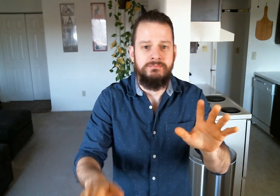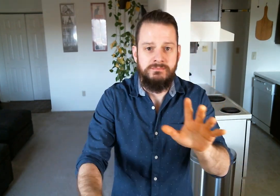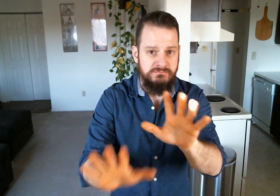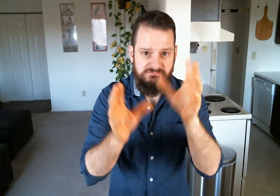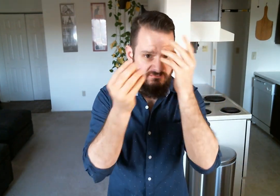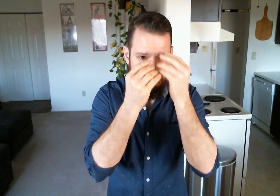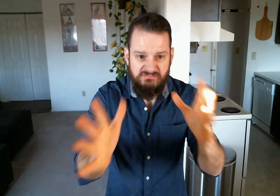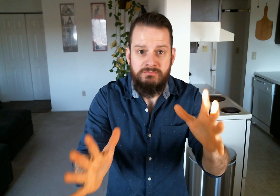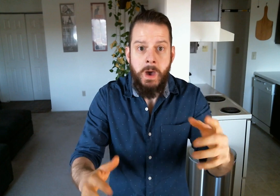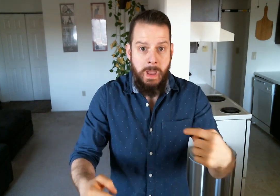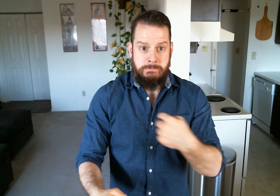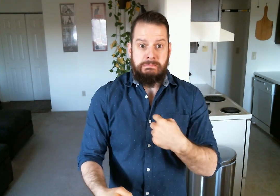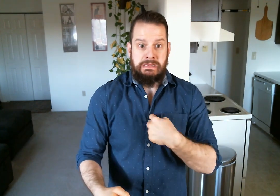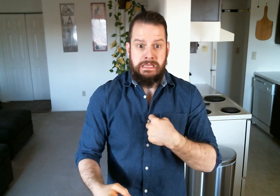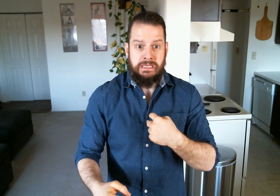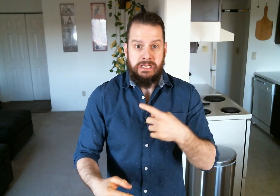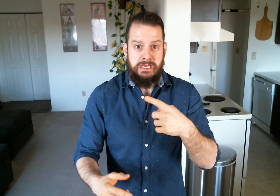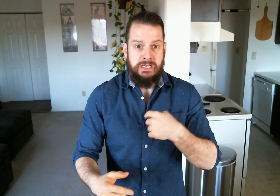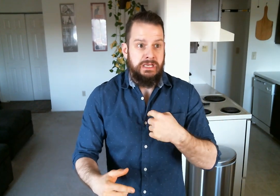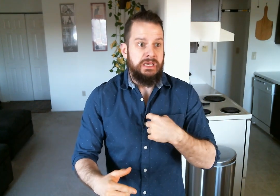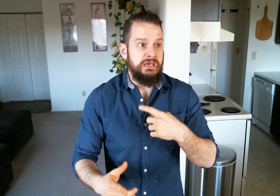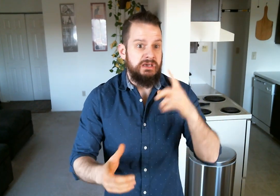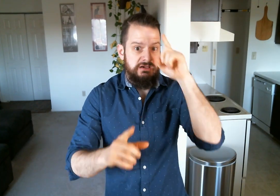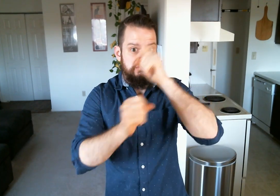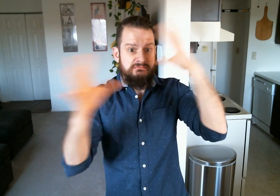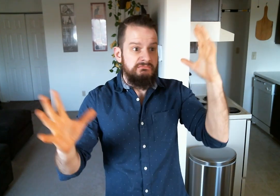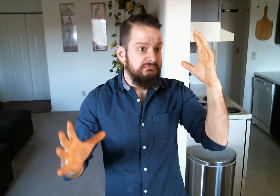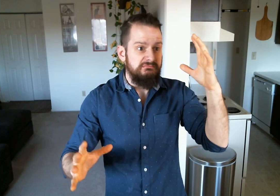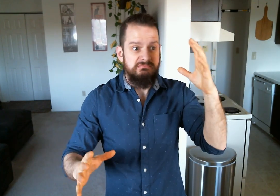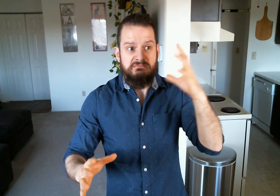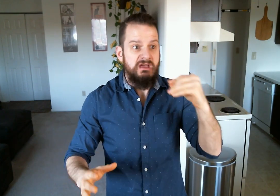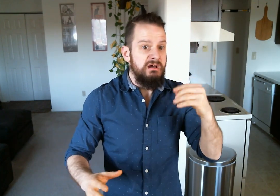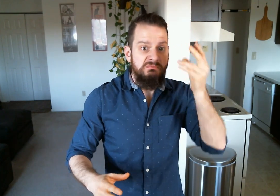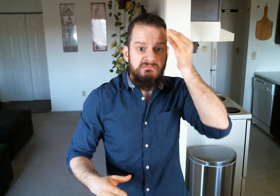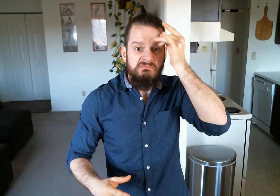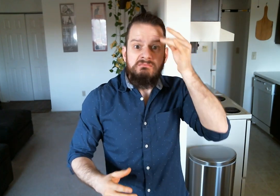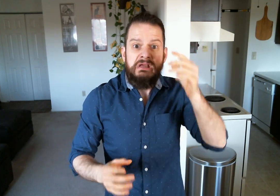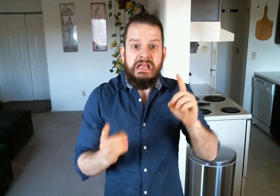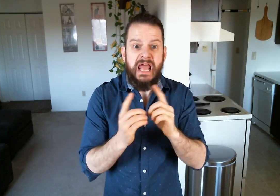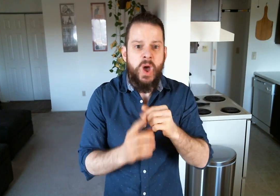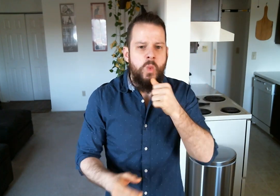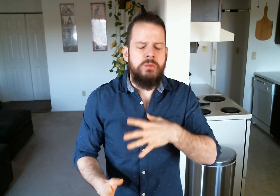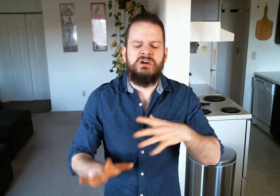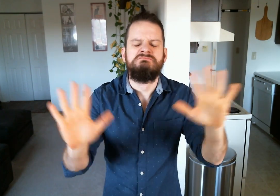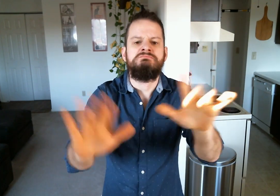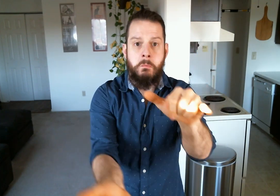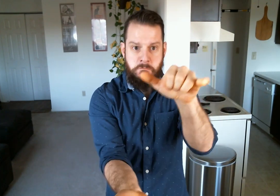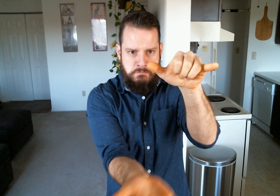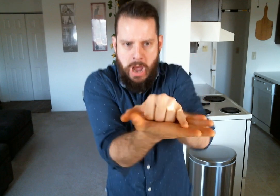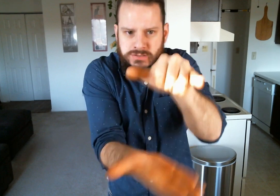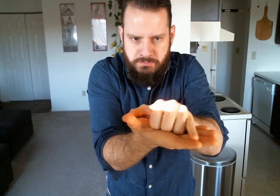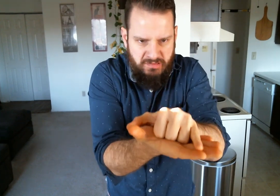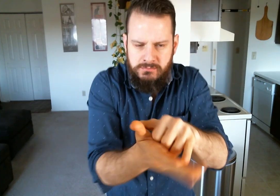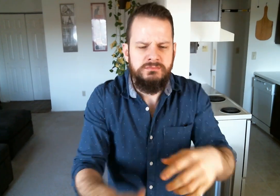Just you know if I'm thinking or imagining of dating a woman, it's impossible!